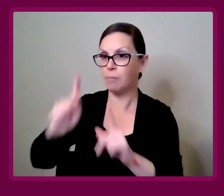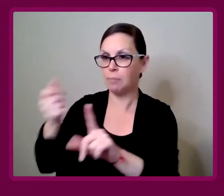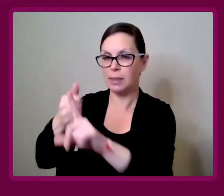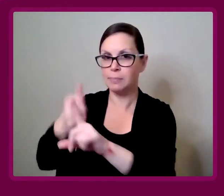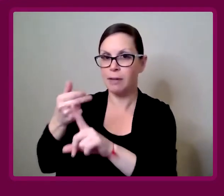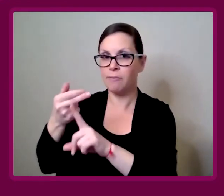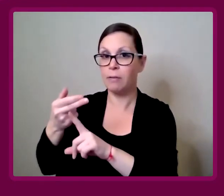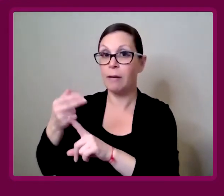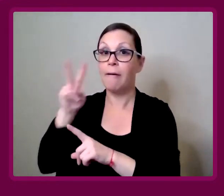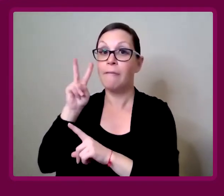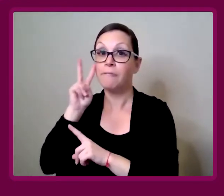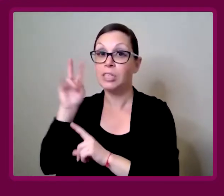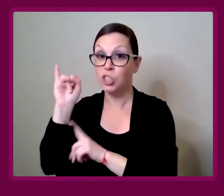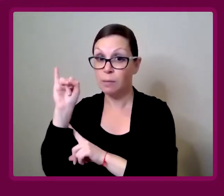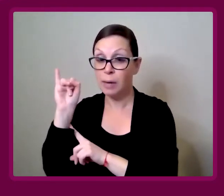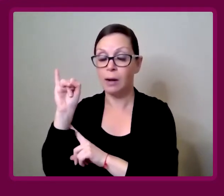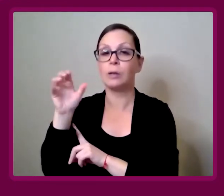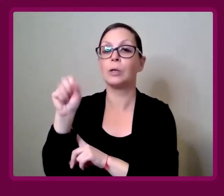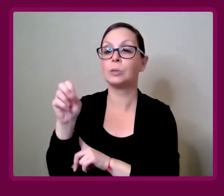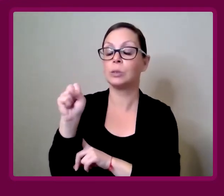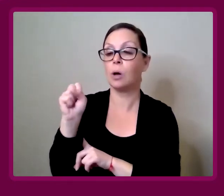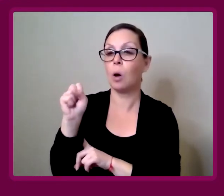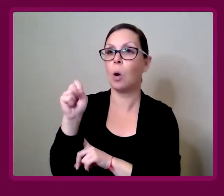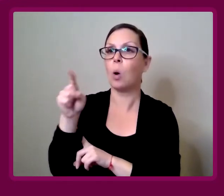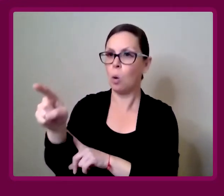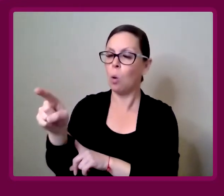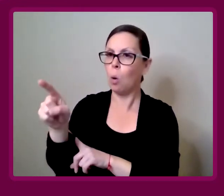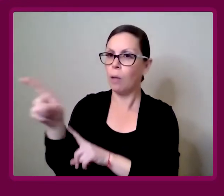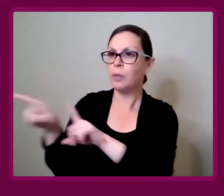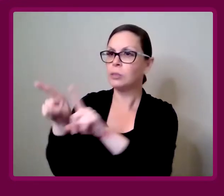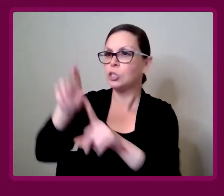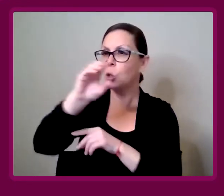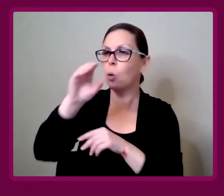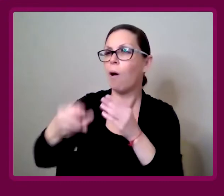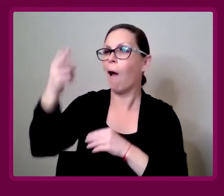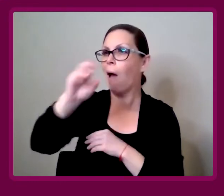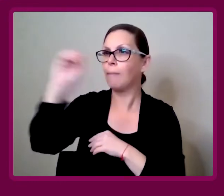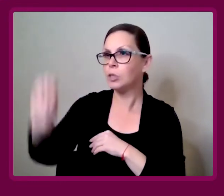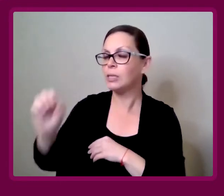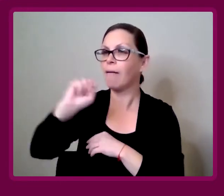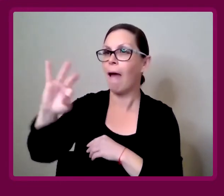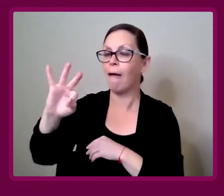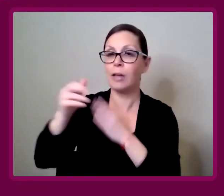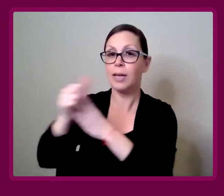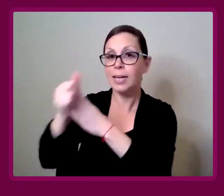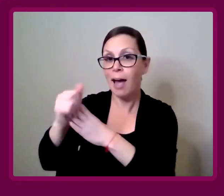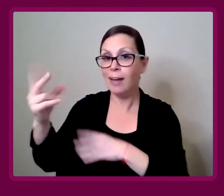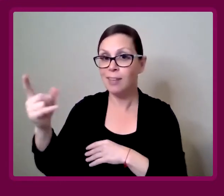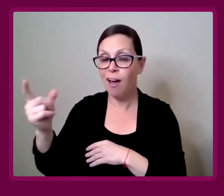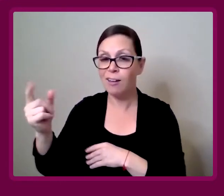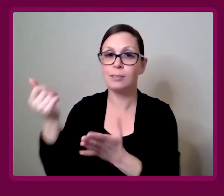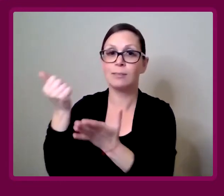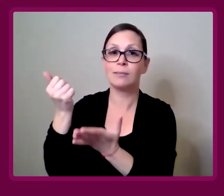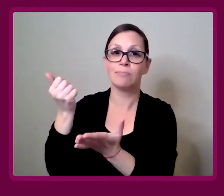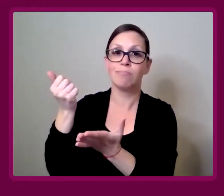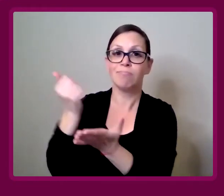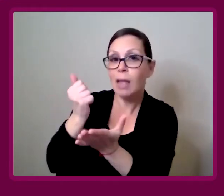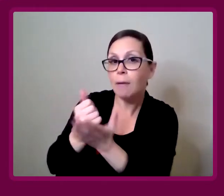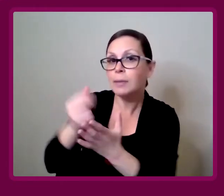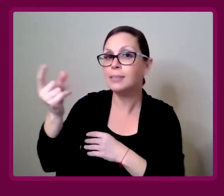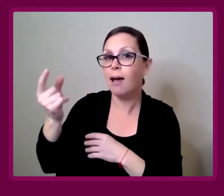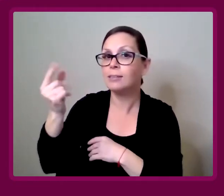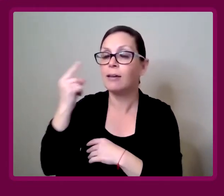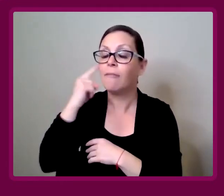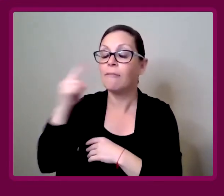But also, there's going to be a high percentage of guide dogs, or assisted dogs, for those